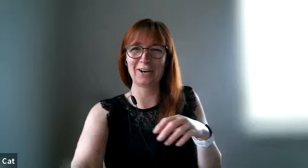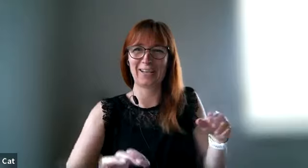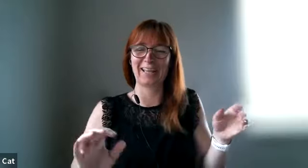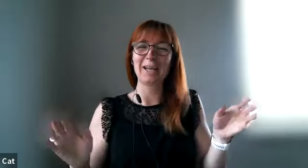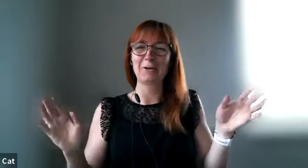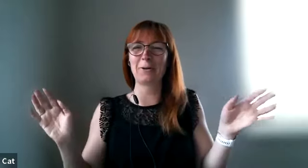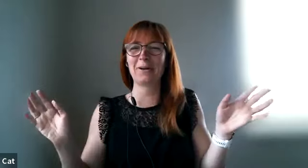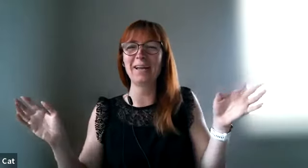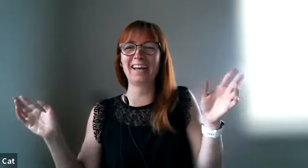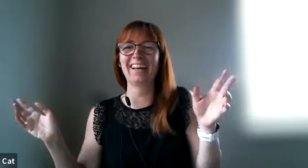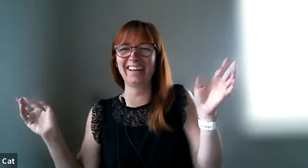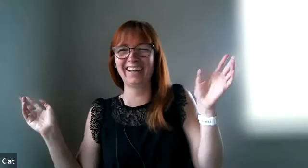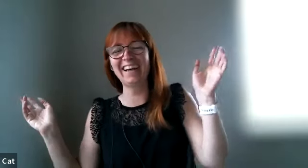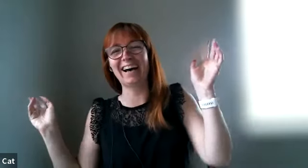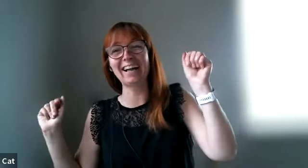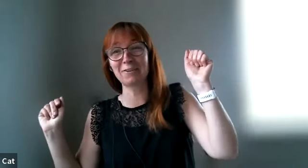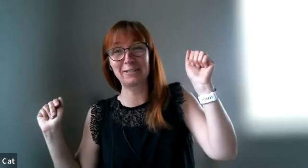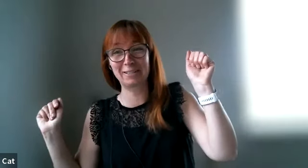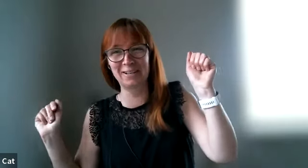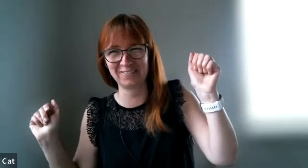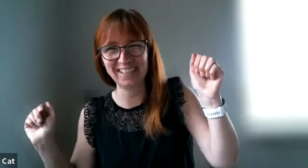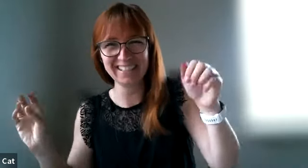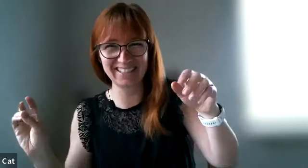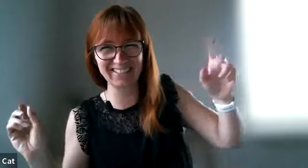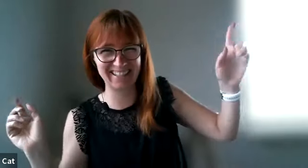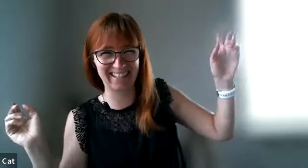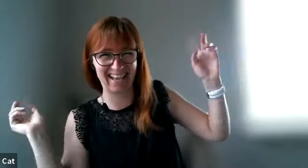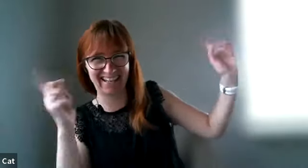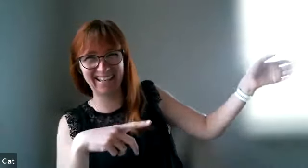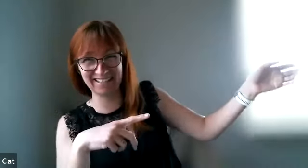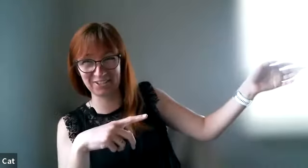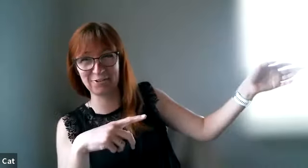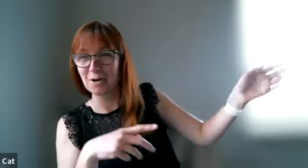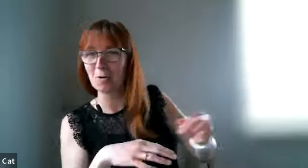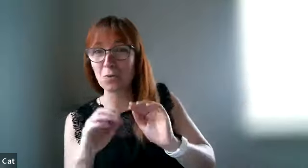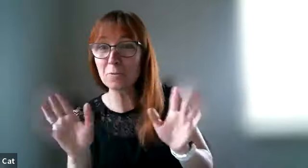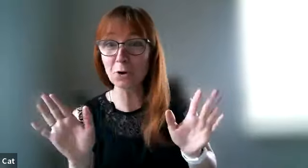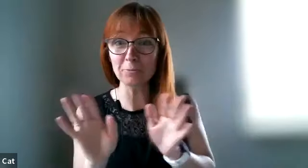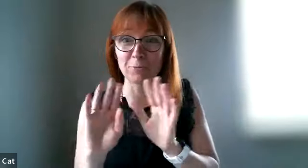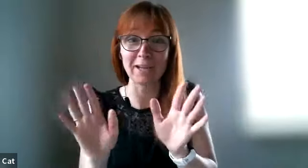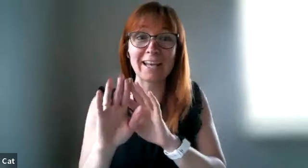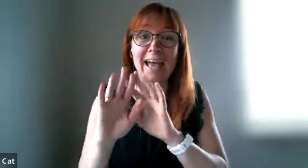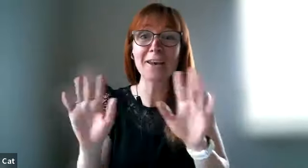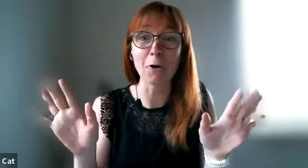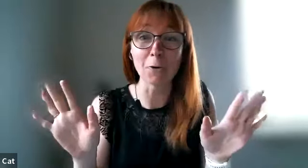okay hi and welcome to the cat banana show we weren't prepared at all